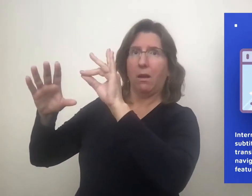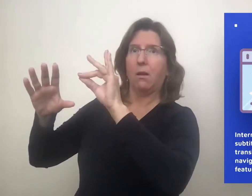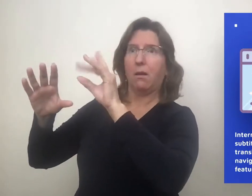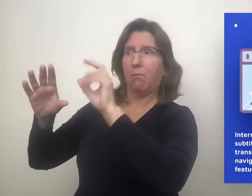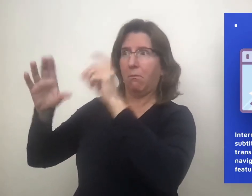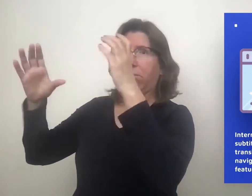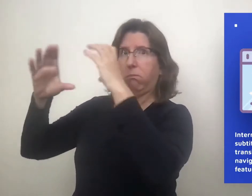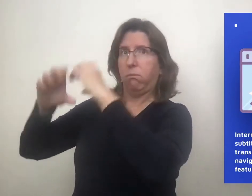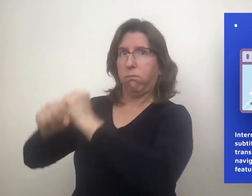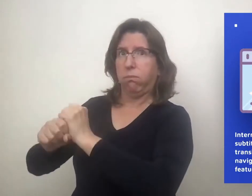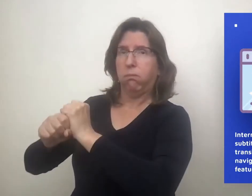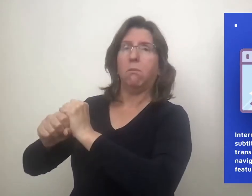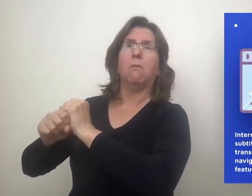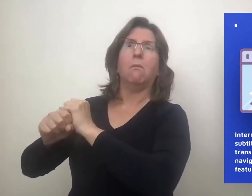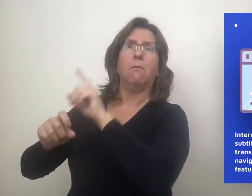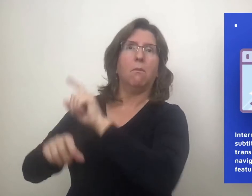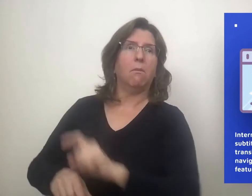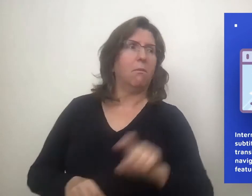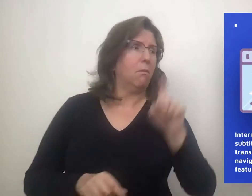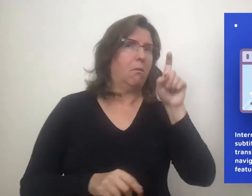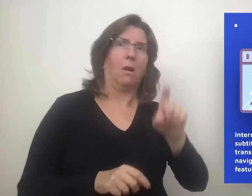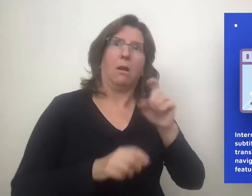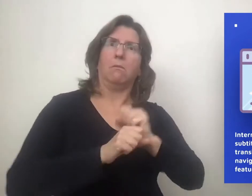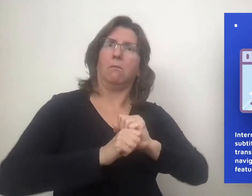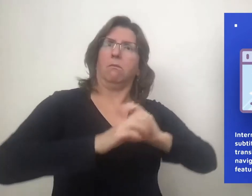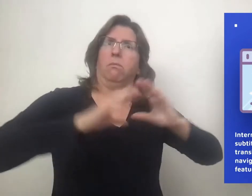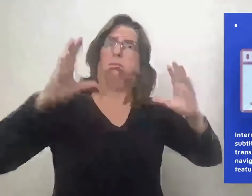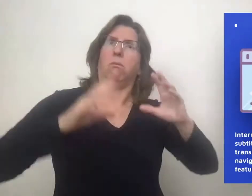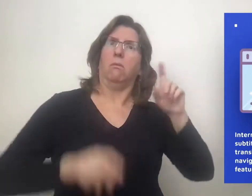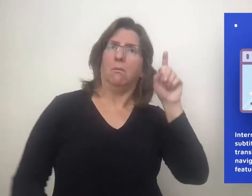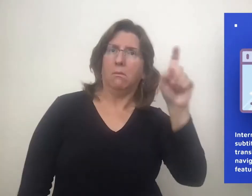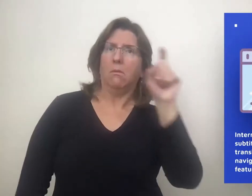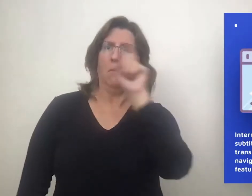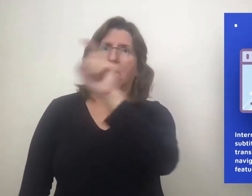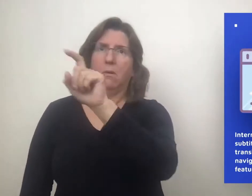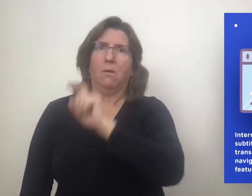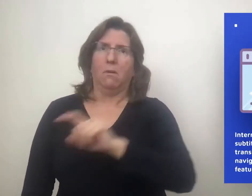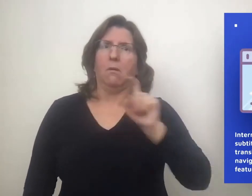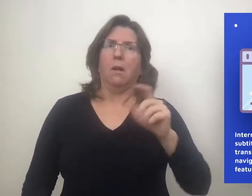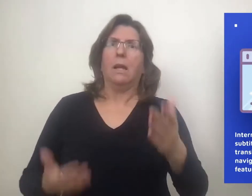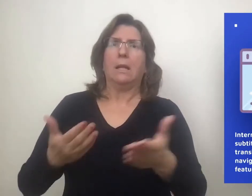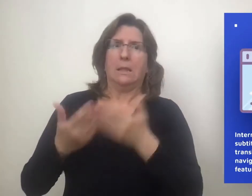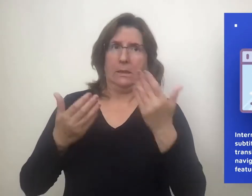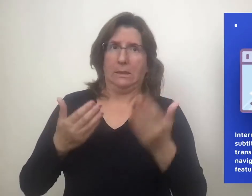The navigation functions should be easy to understand and get the student to where they are meant to go.